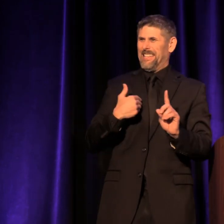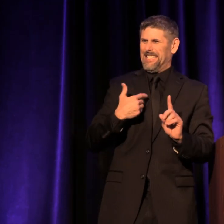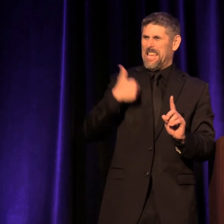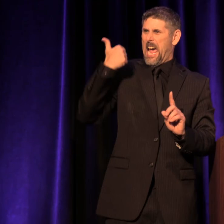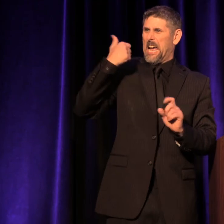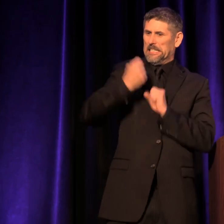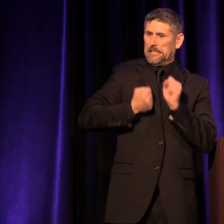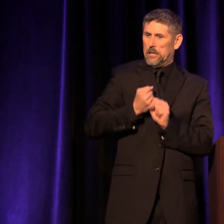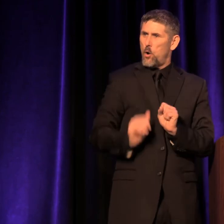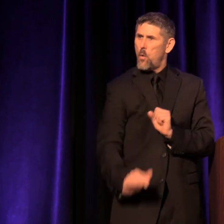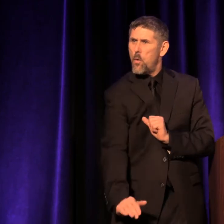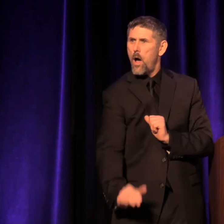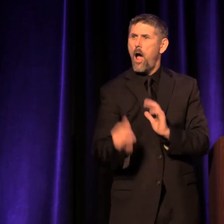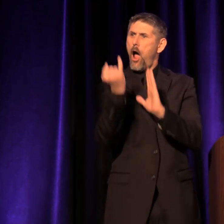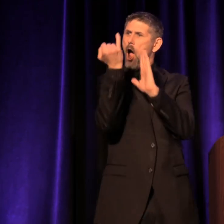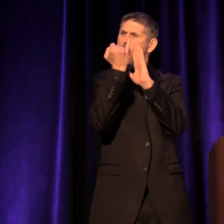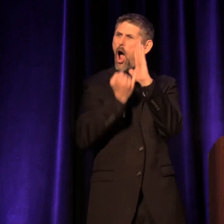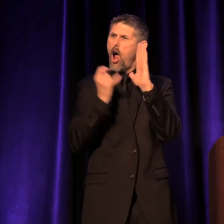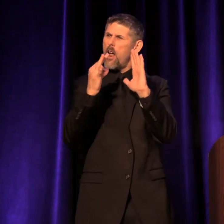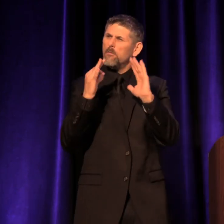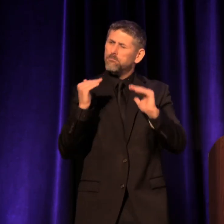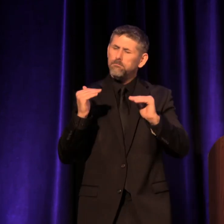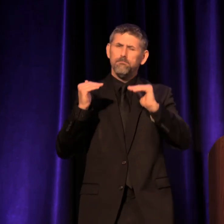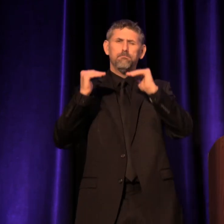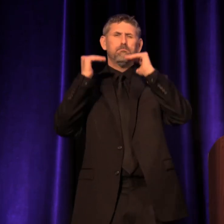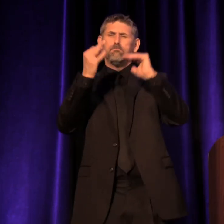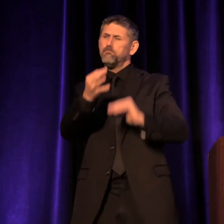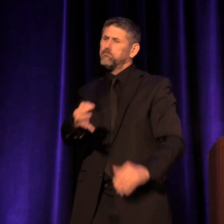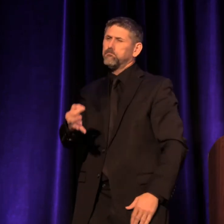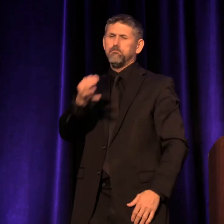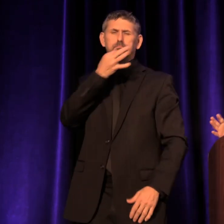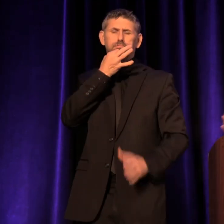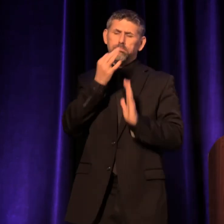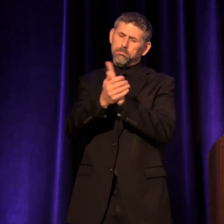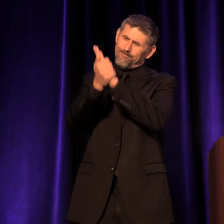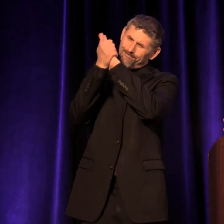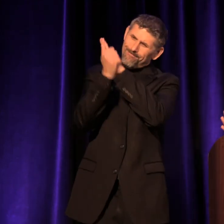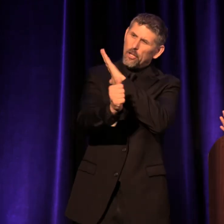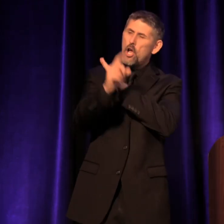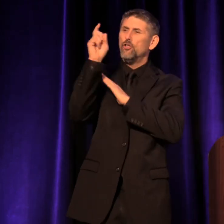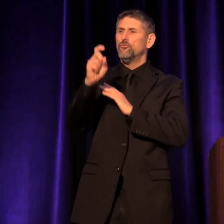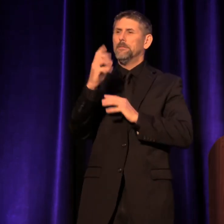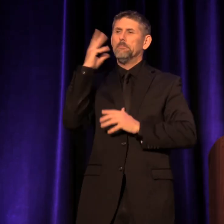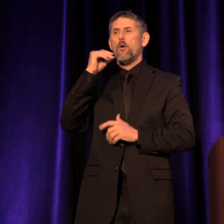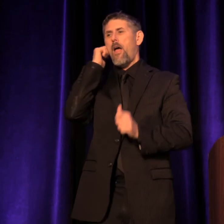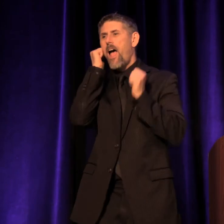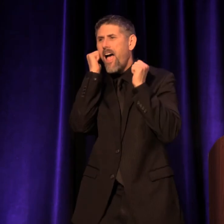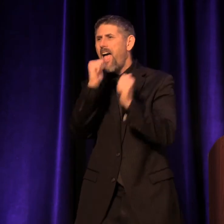that art of the highest caliber should be part of one's everyday life.